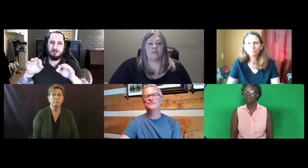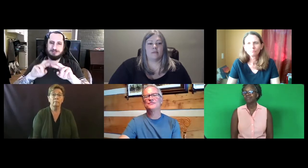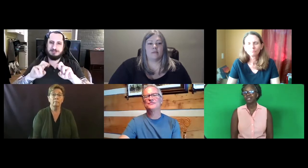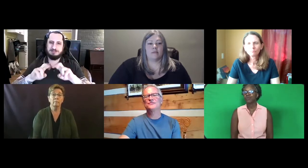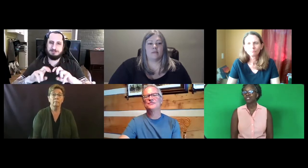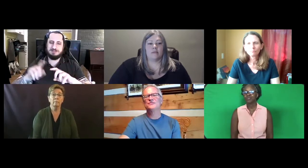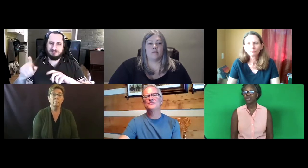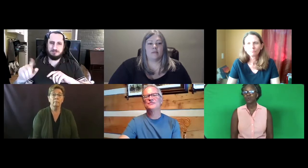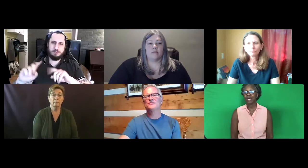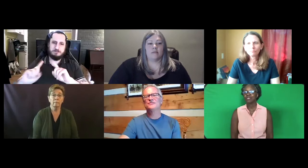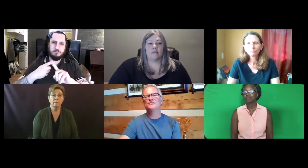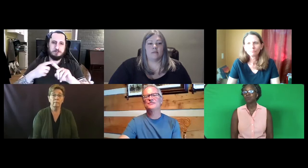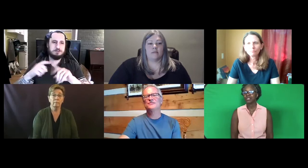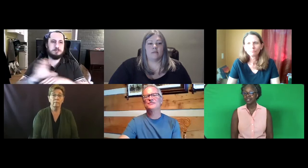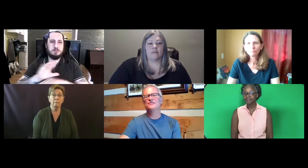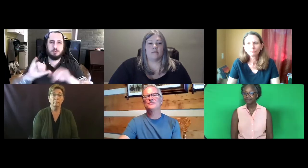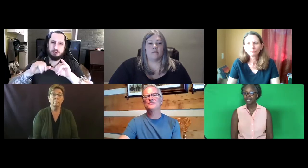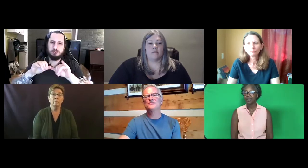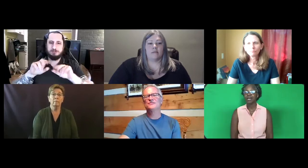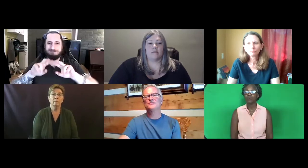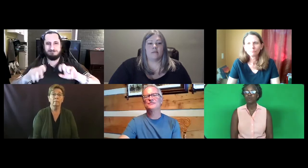several years ago when I was in Boston.